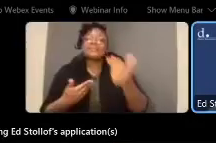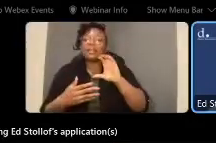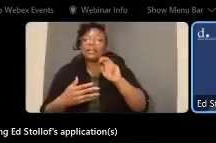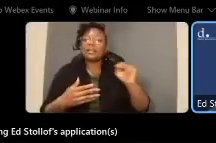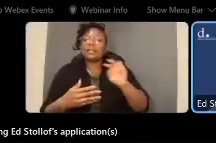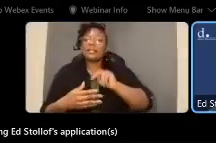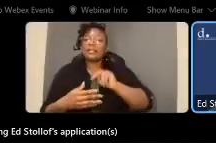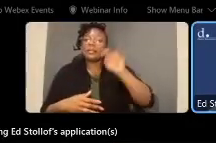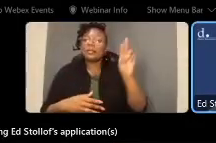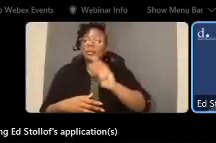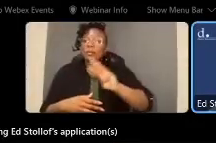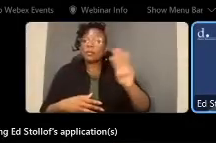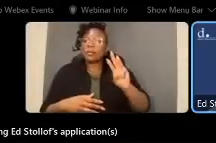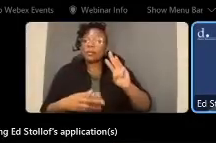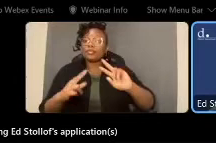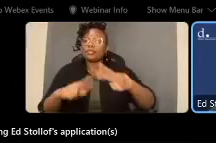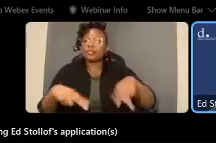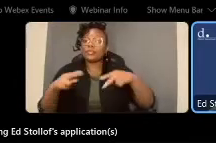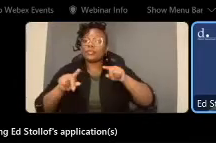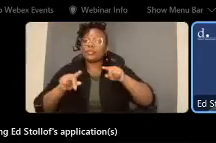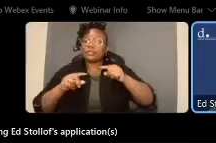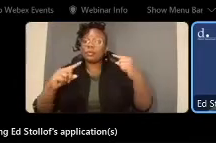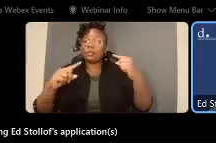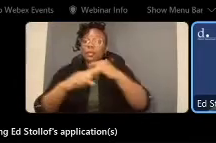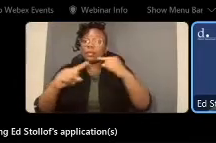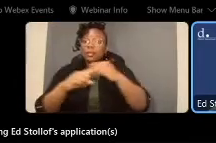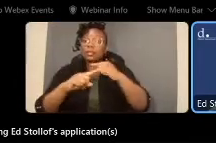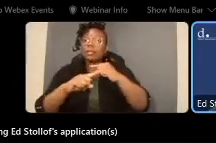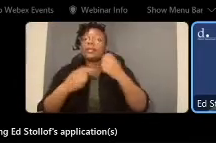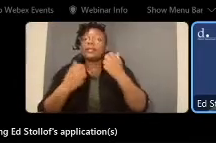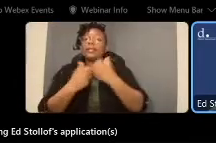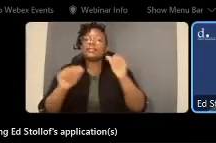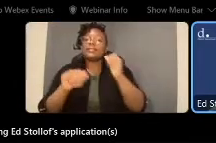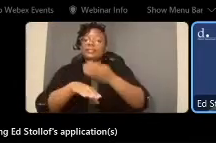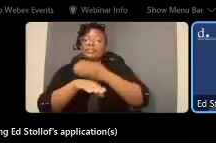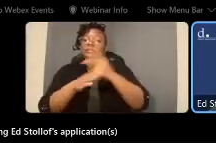northwest reversible lanes and multimodal safety improvement project